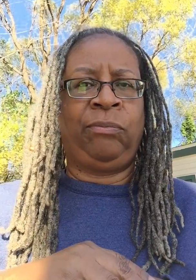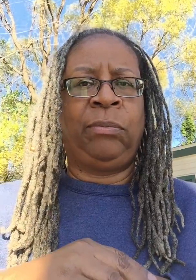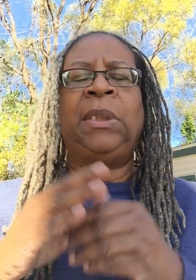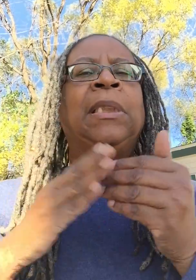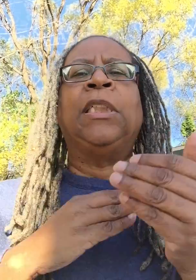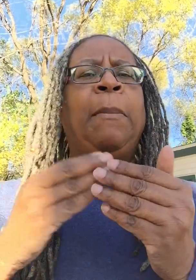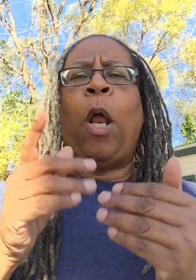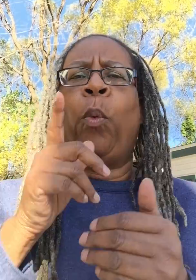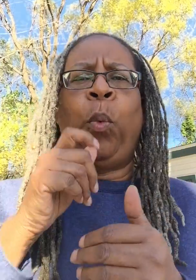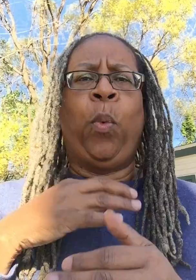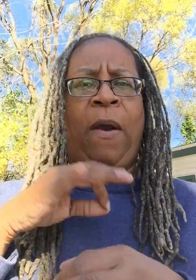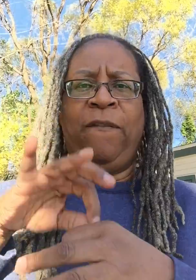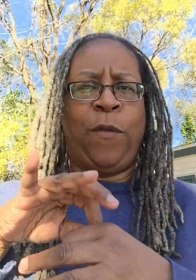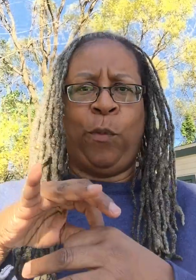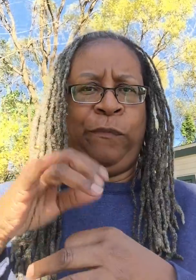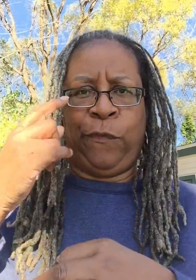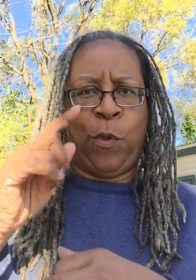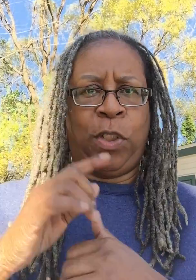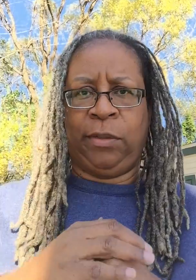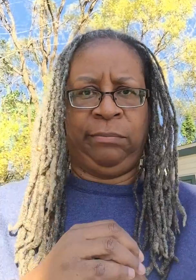It doesn't matter who I vote for.